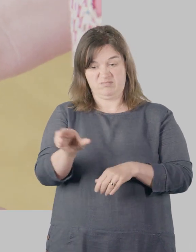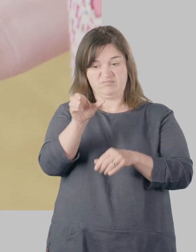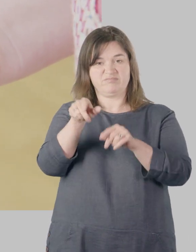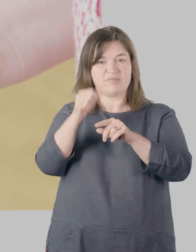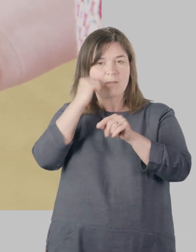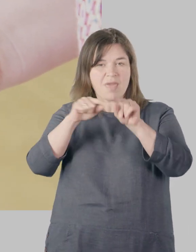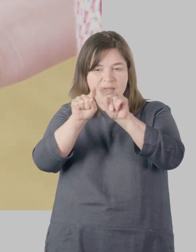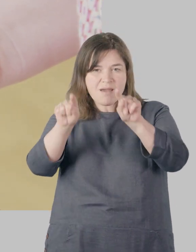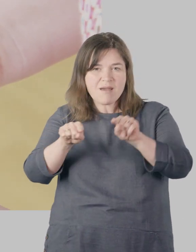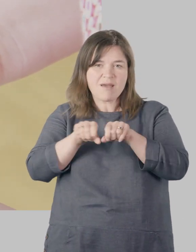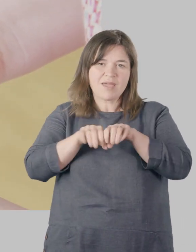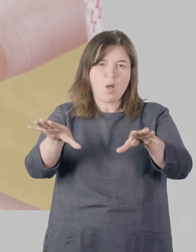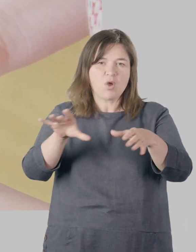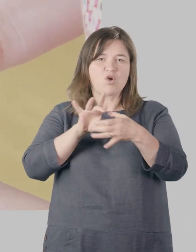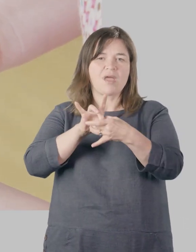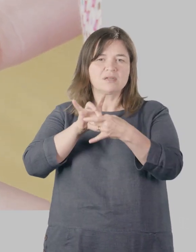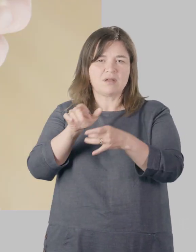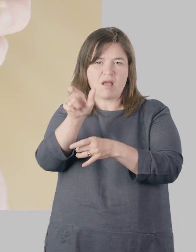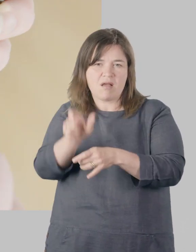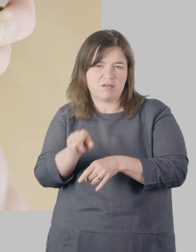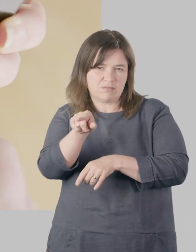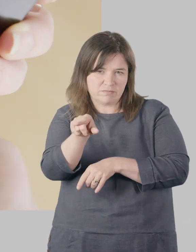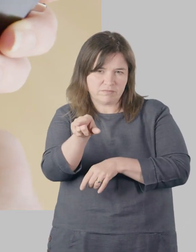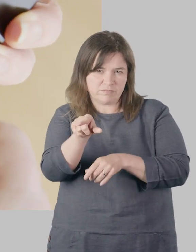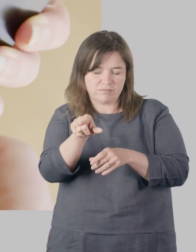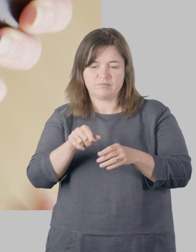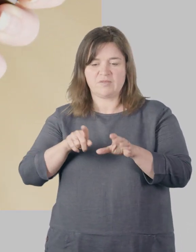Okay to get started take the Network connector, the smaller unit without the antennas